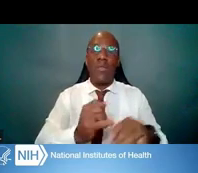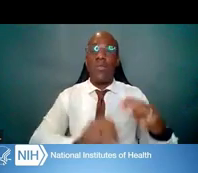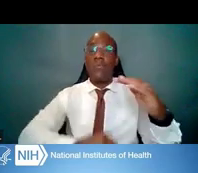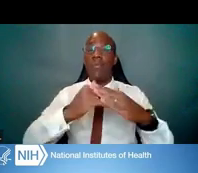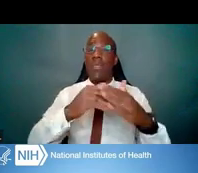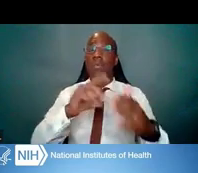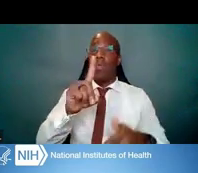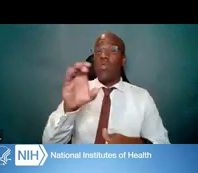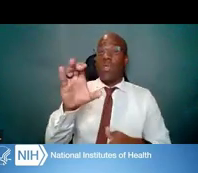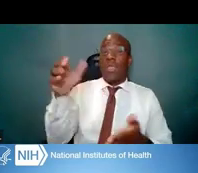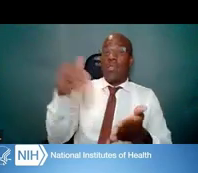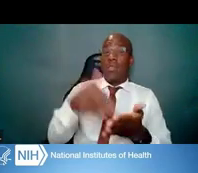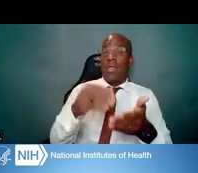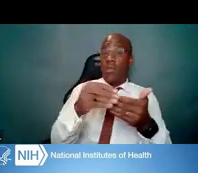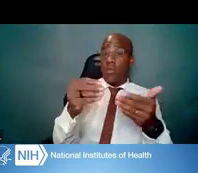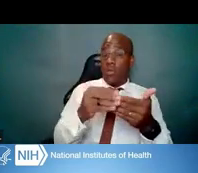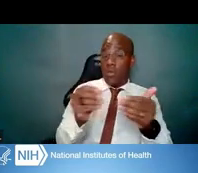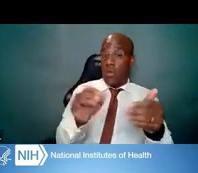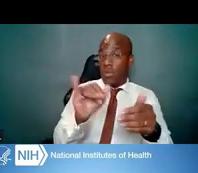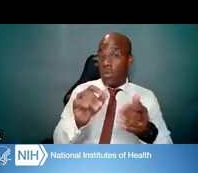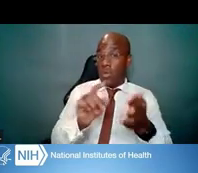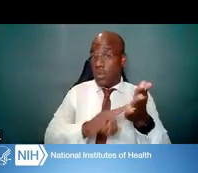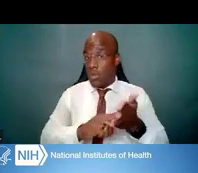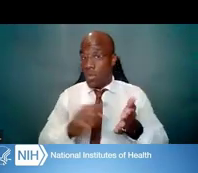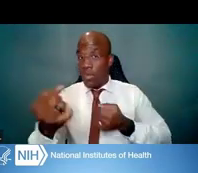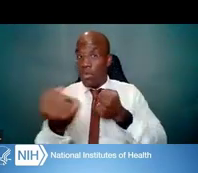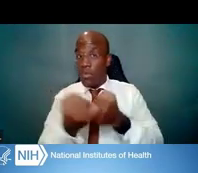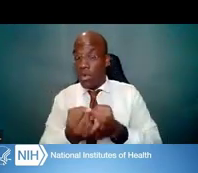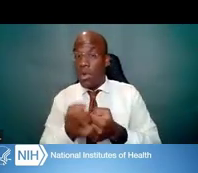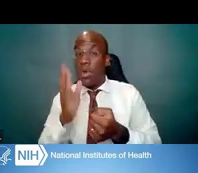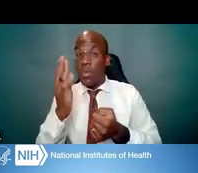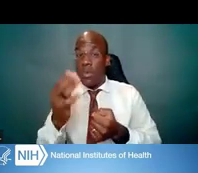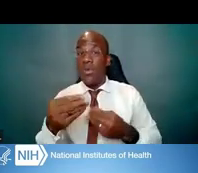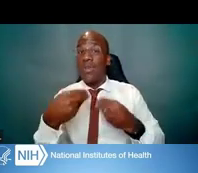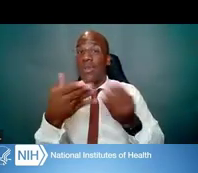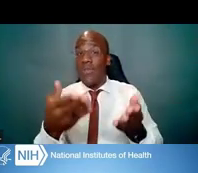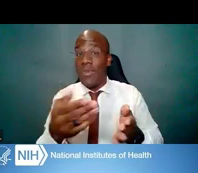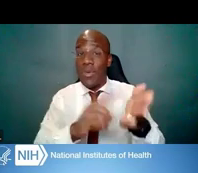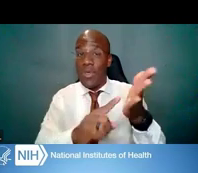And research support -- you also get research support, and that is up to $50,000.